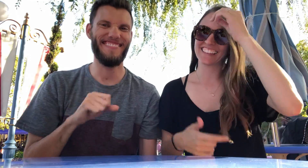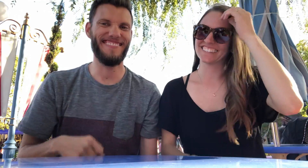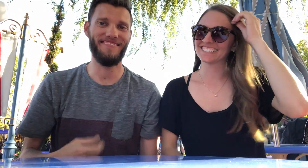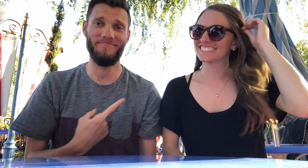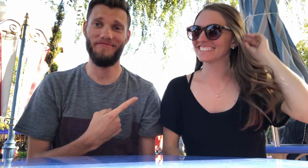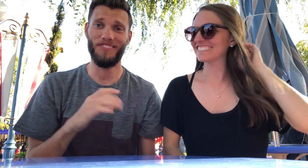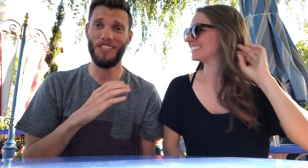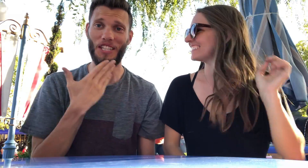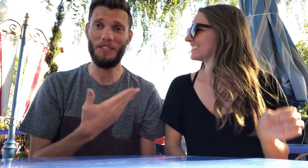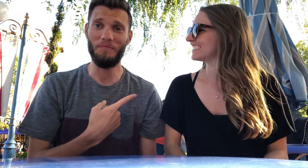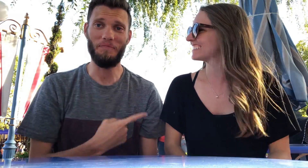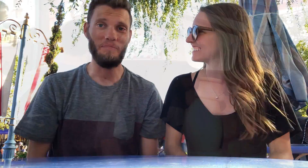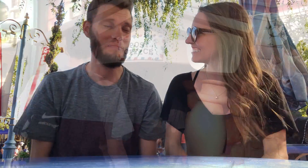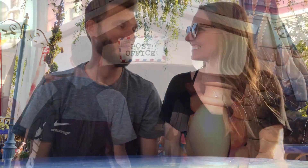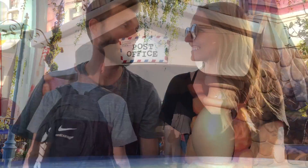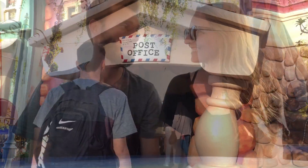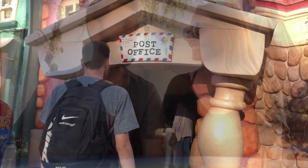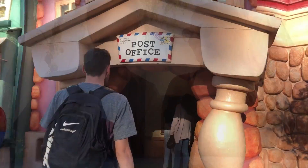She's doing good.